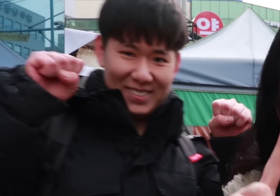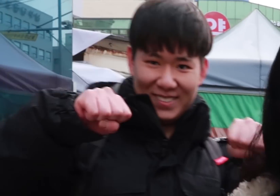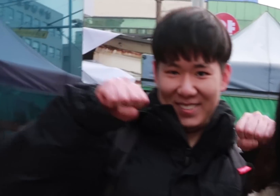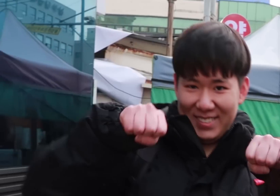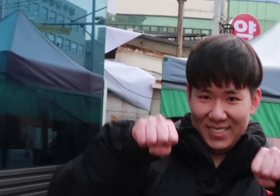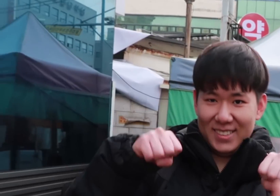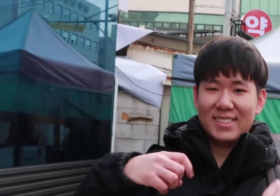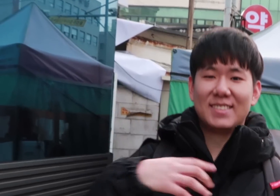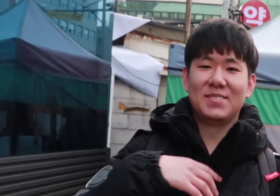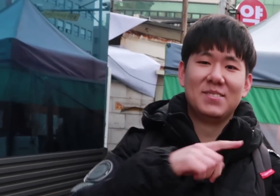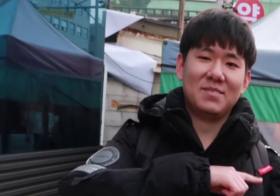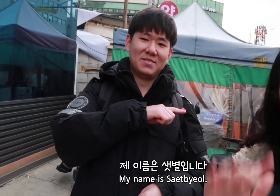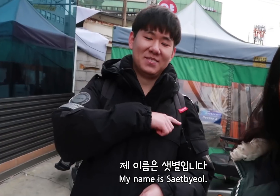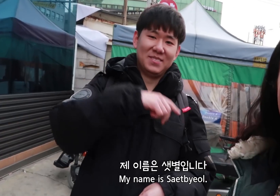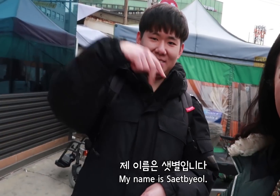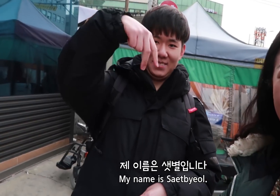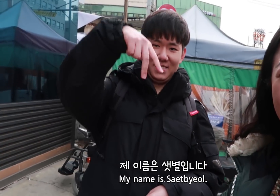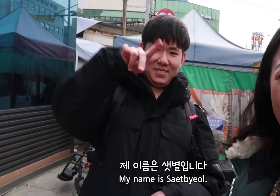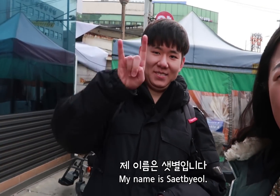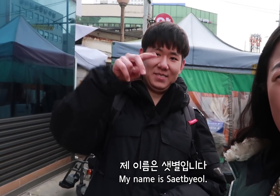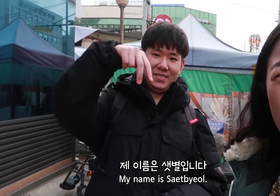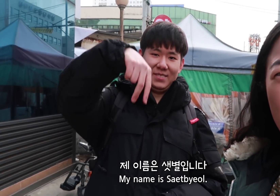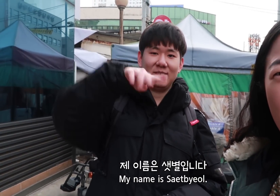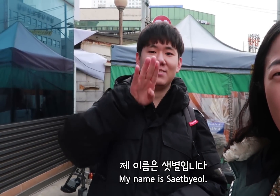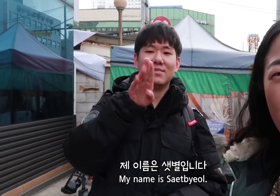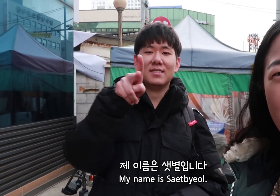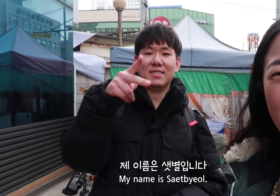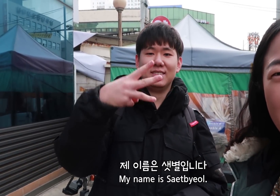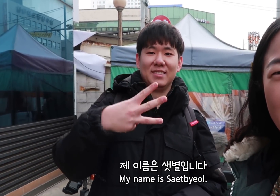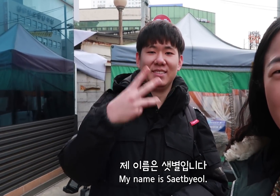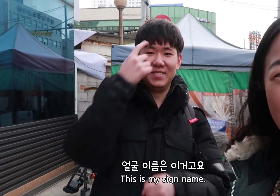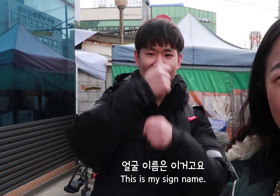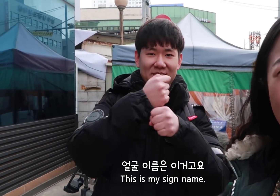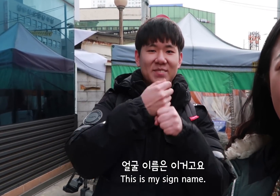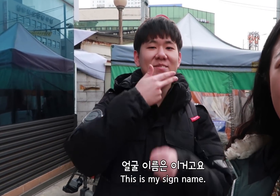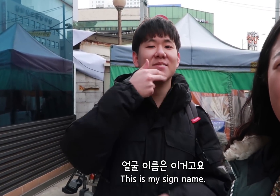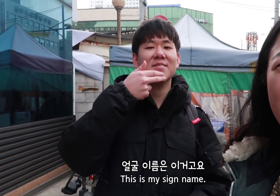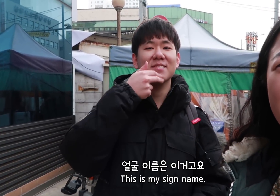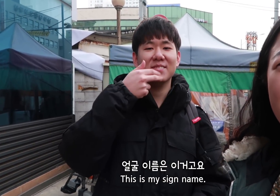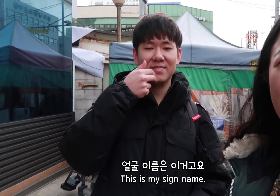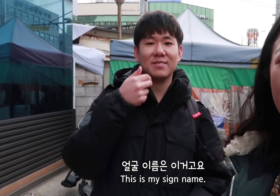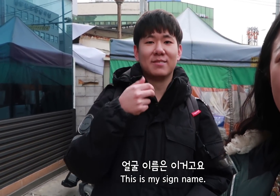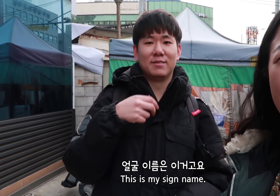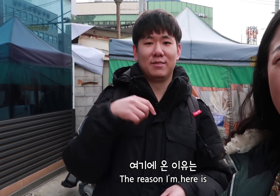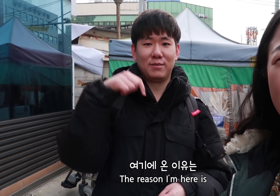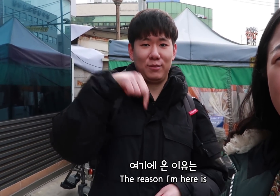My name is Saetbyeol. This is my sign name.